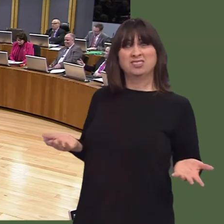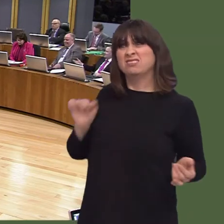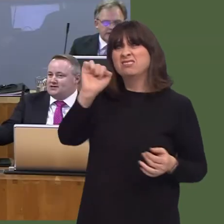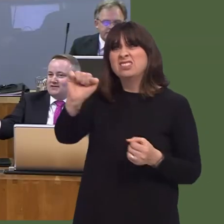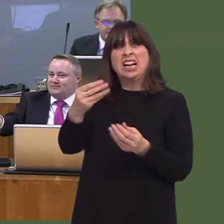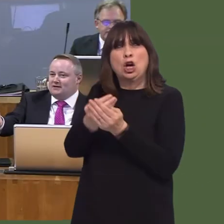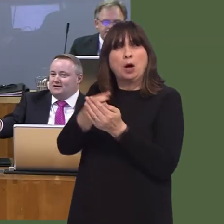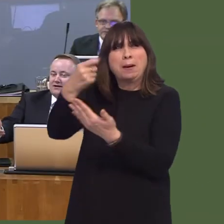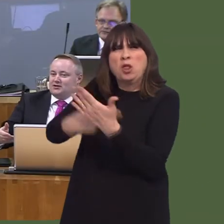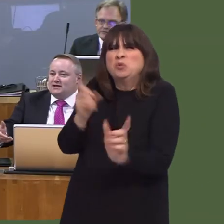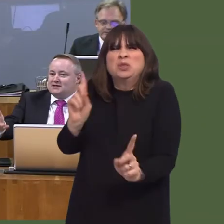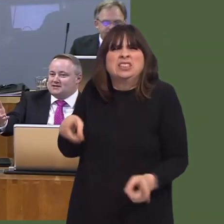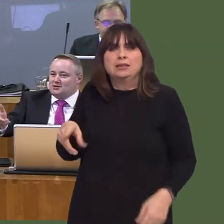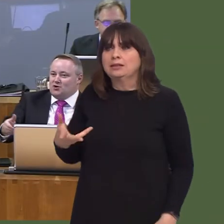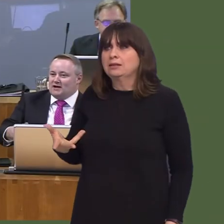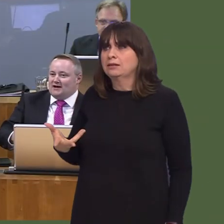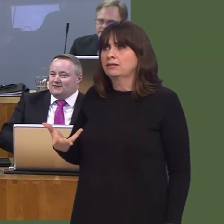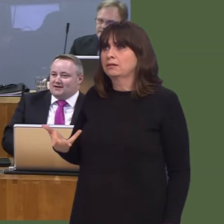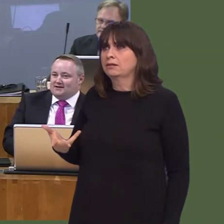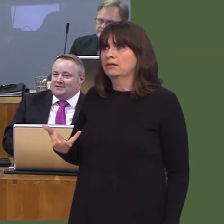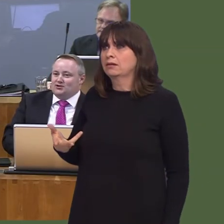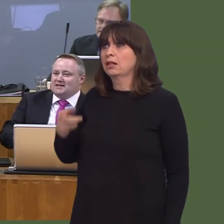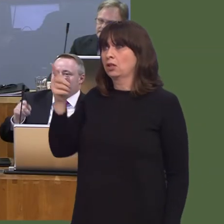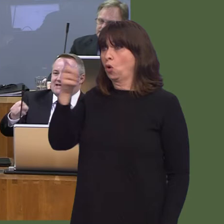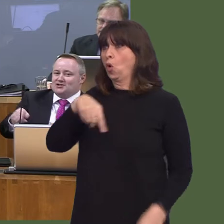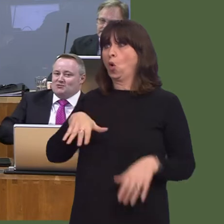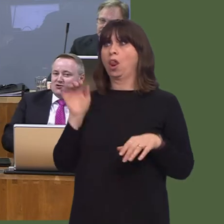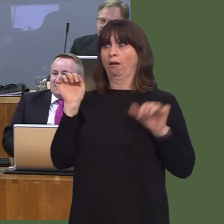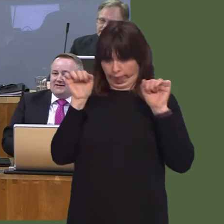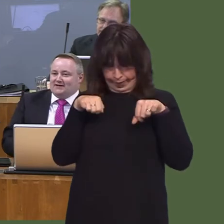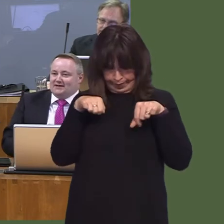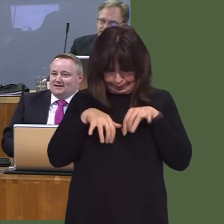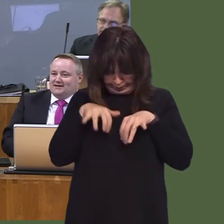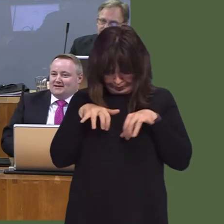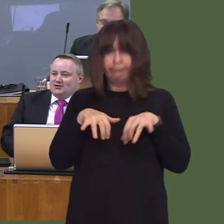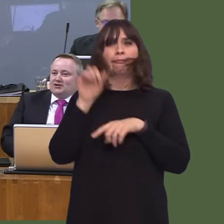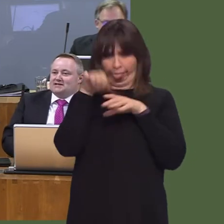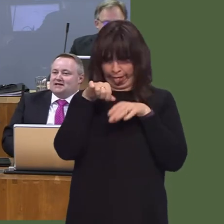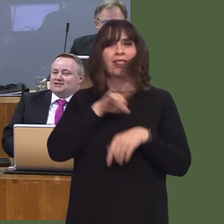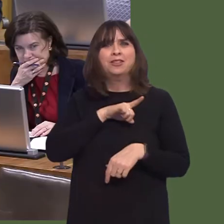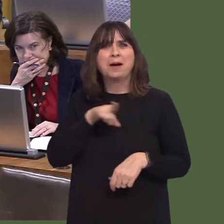And still the UK Government refused to devolve railway infrastructure plus a Barnett share of that spending to us.